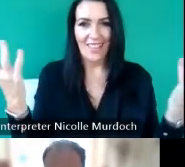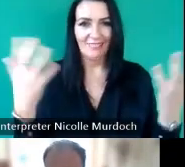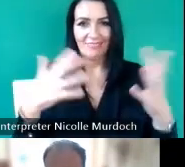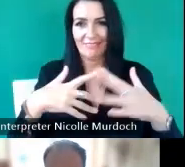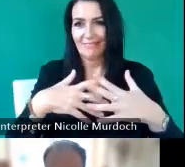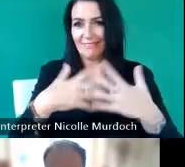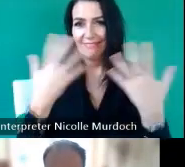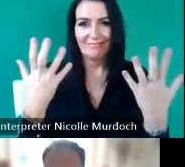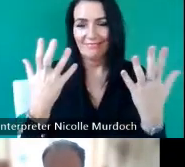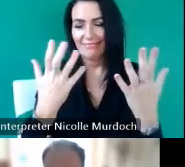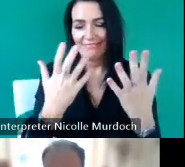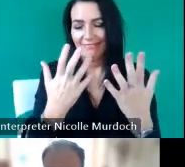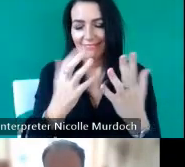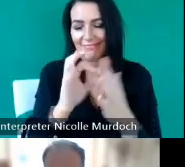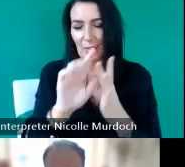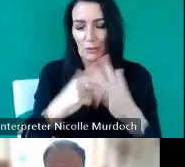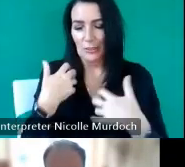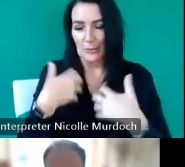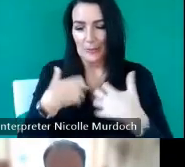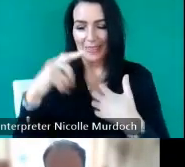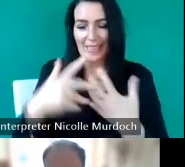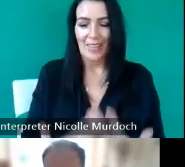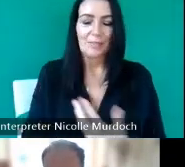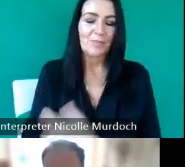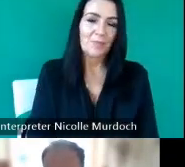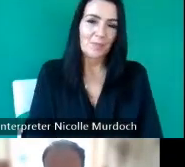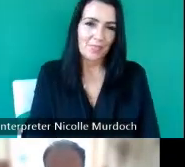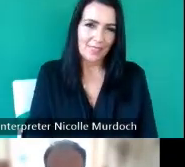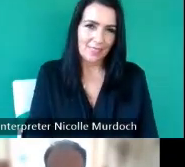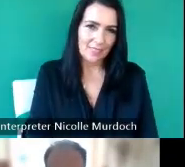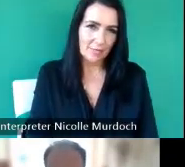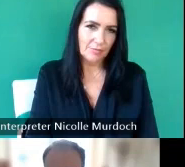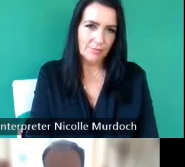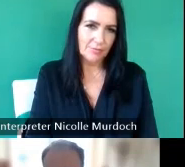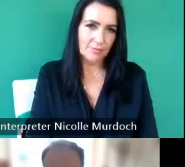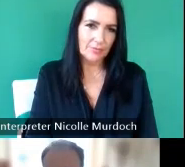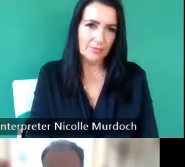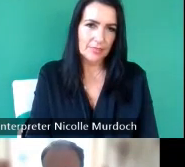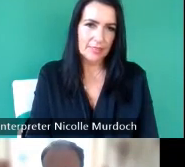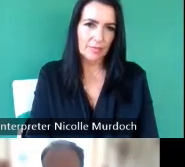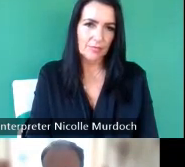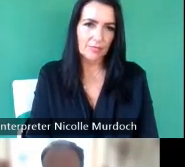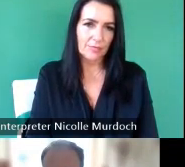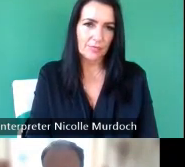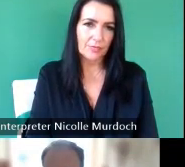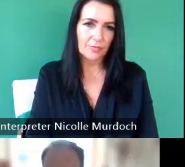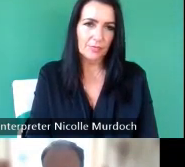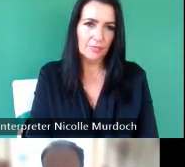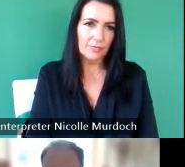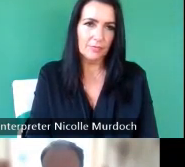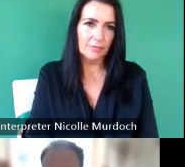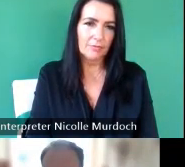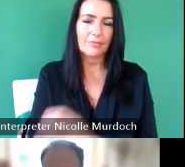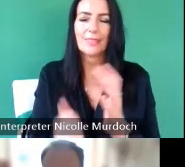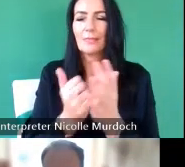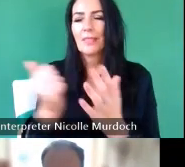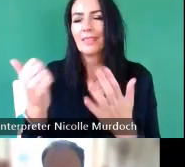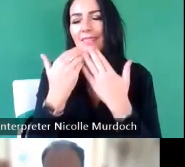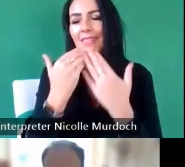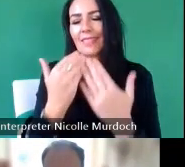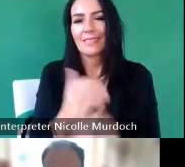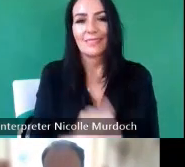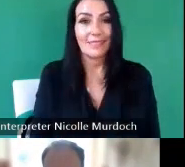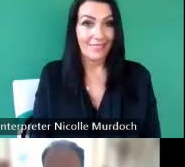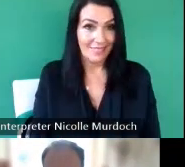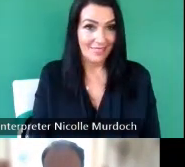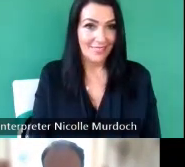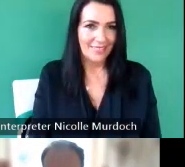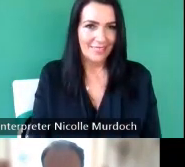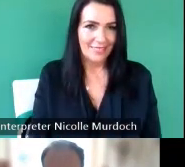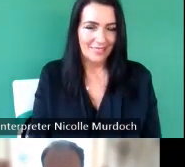up brilliant thank you I think that's that's is it yeah we're going to go for lunch there